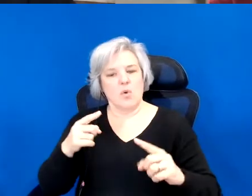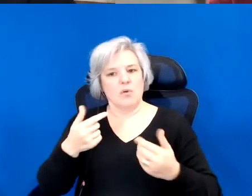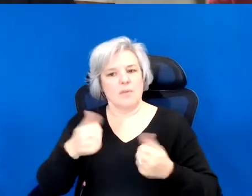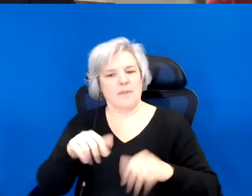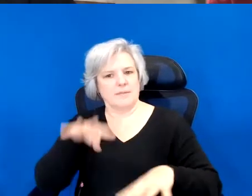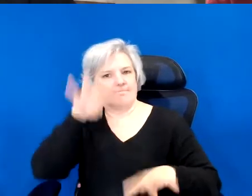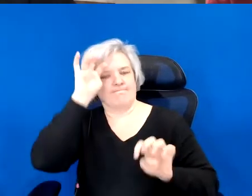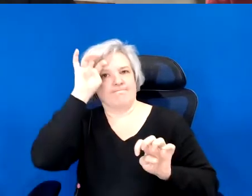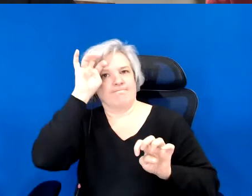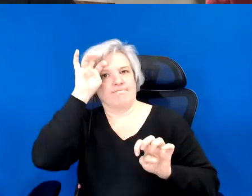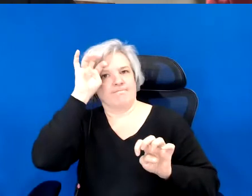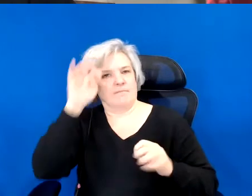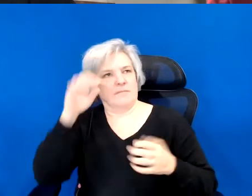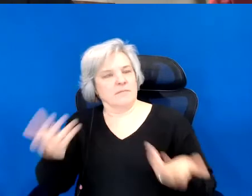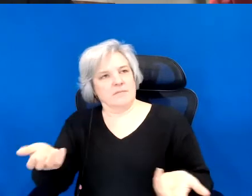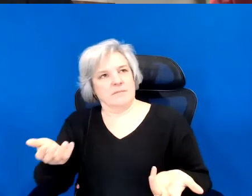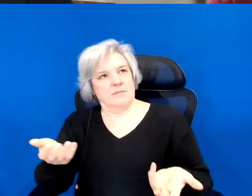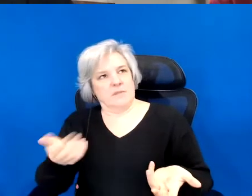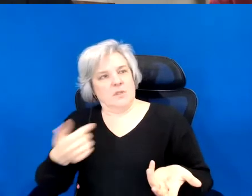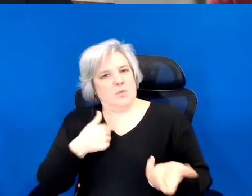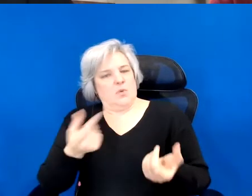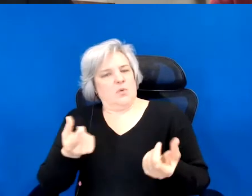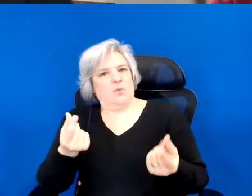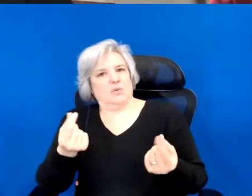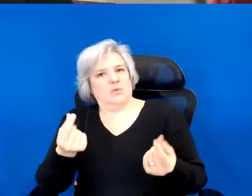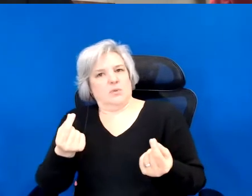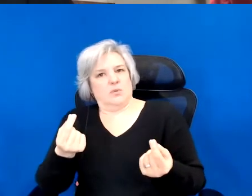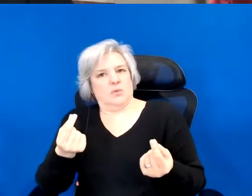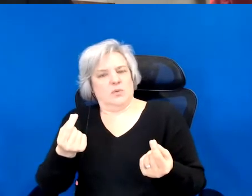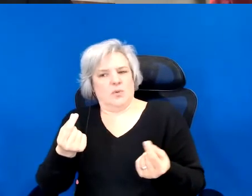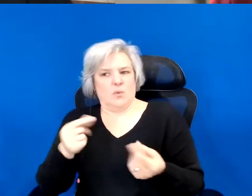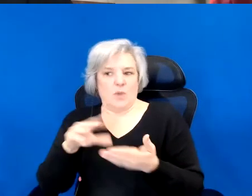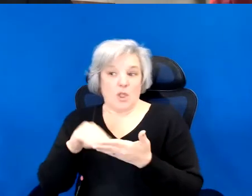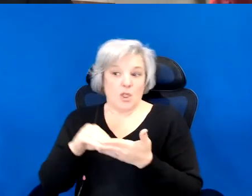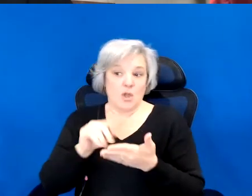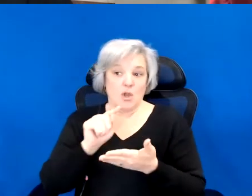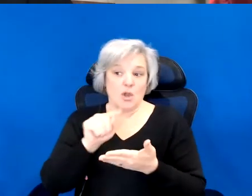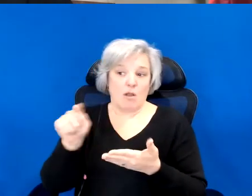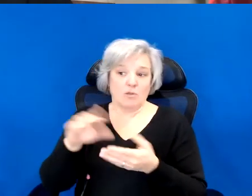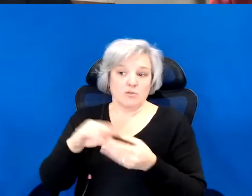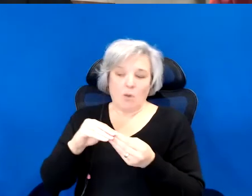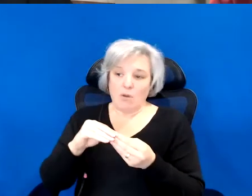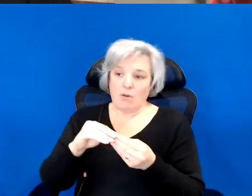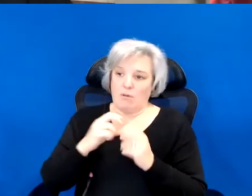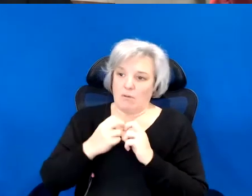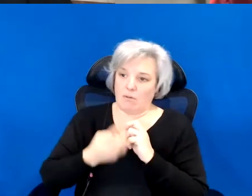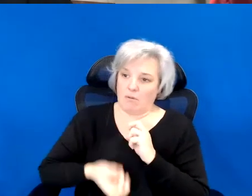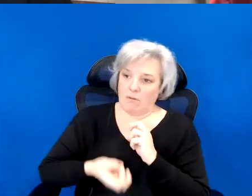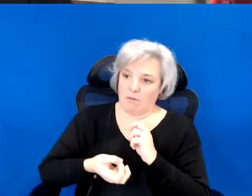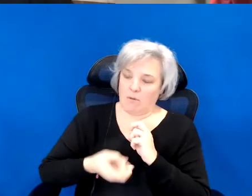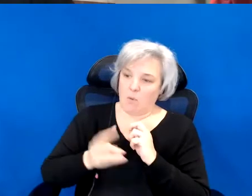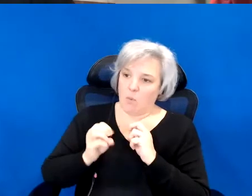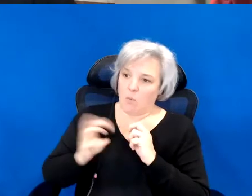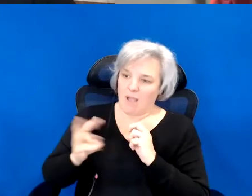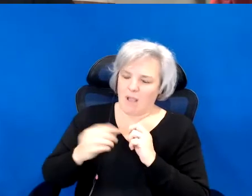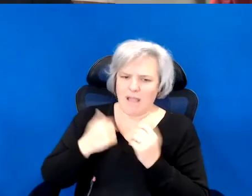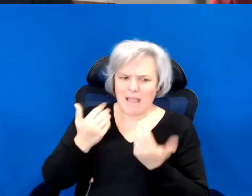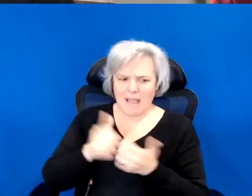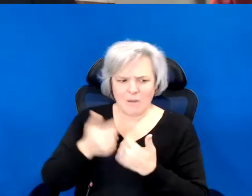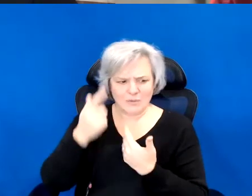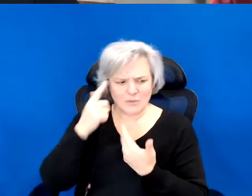Is, what do we do when we find those stories? How do we do we'll, coming back to abodes,